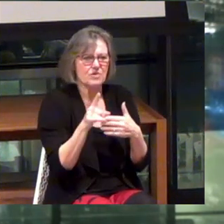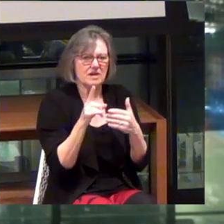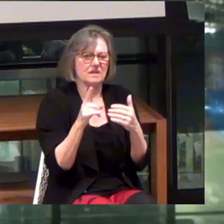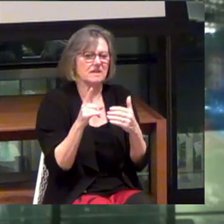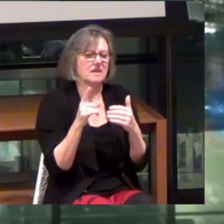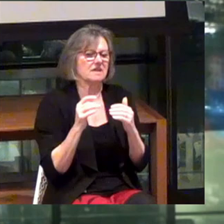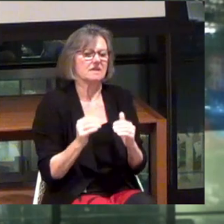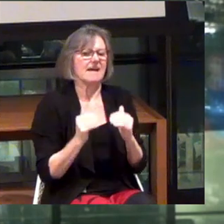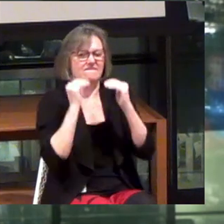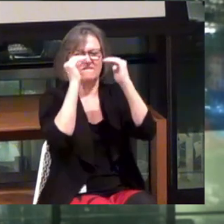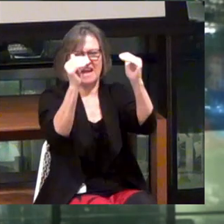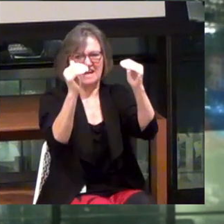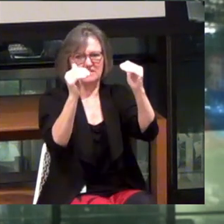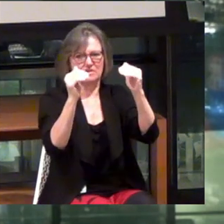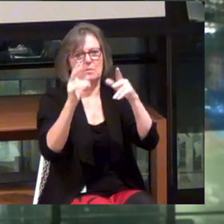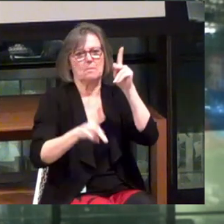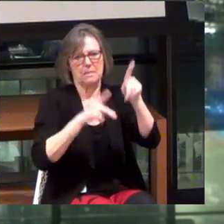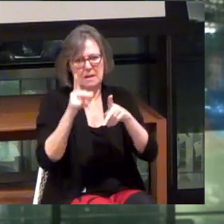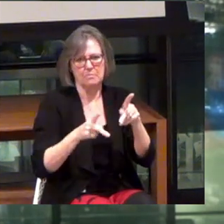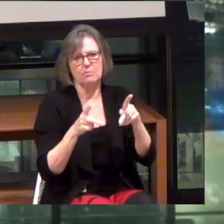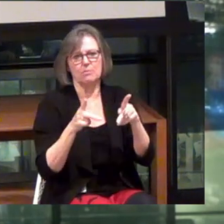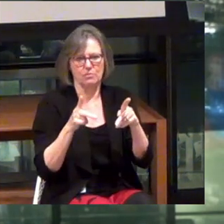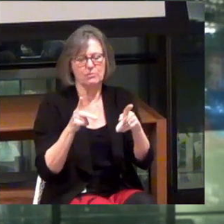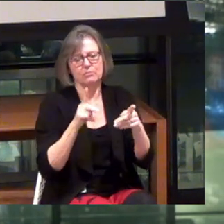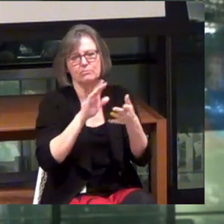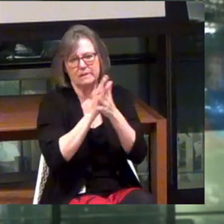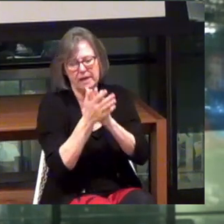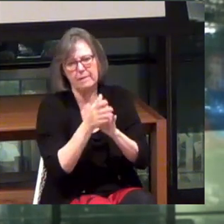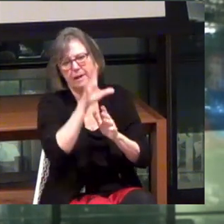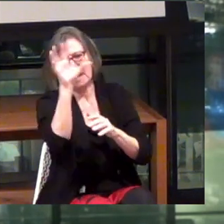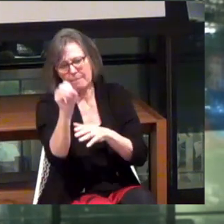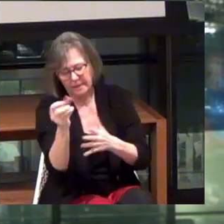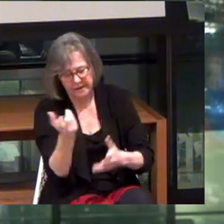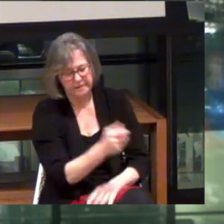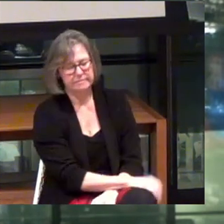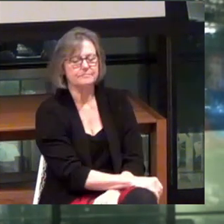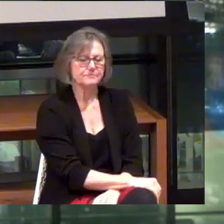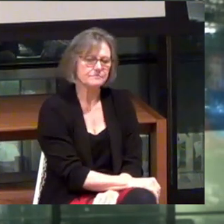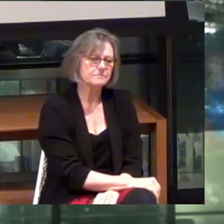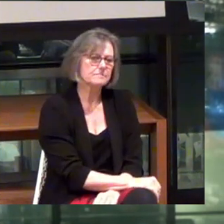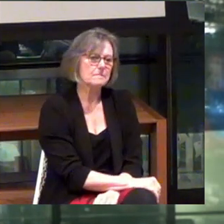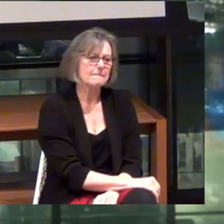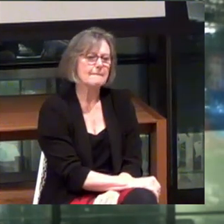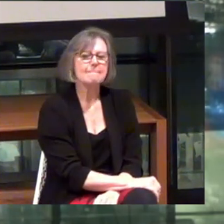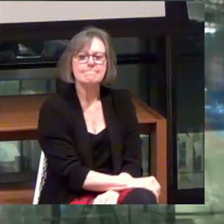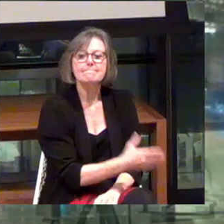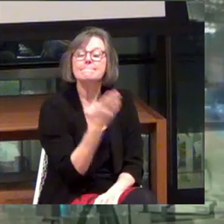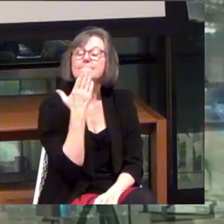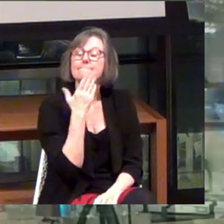stage of people pursuing them as a company. Thank you very much.